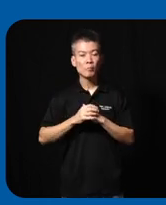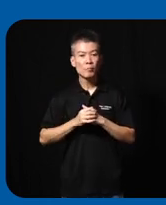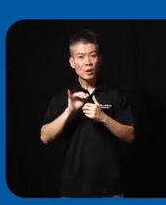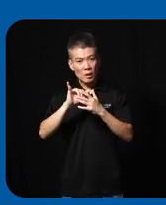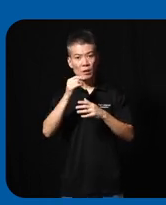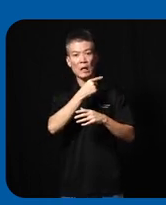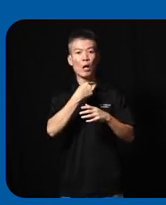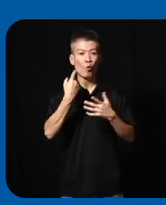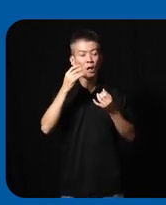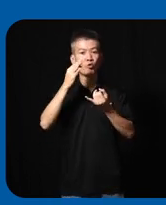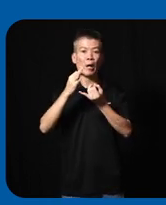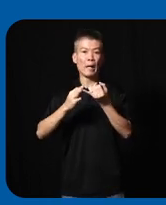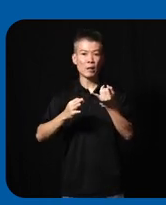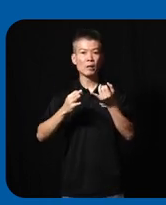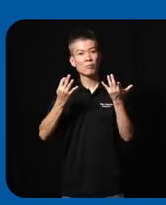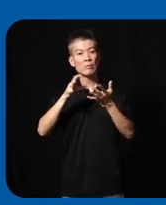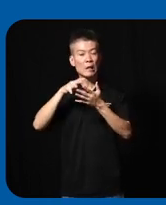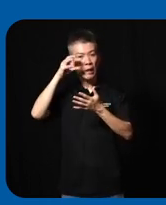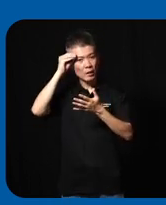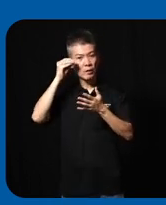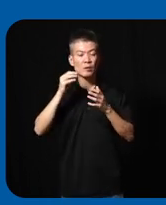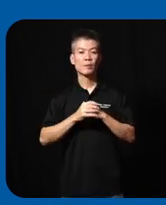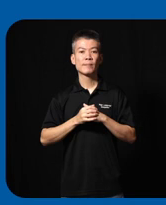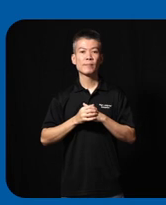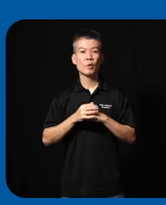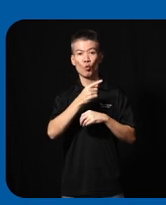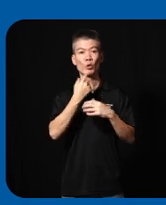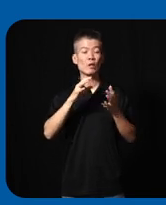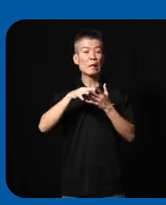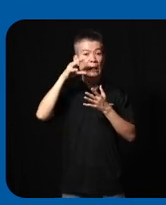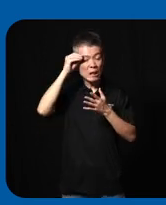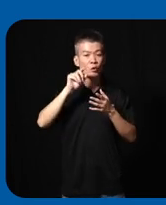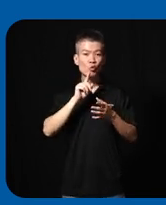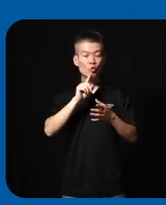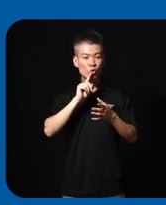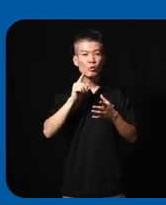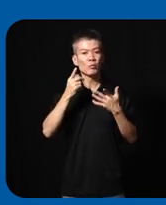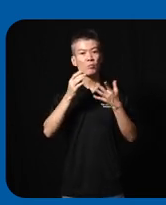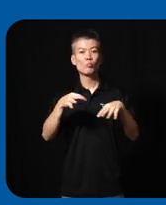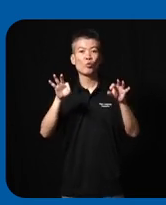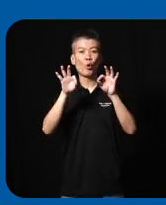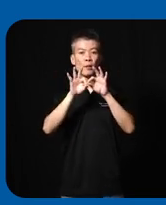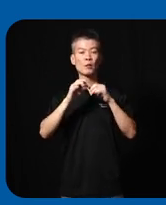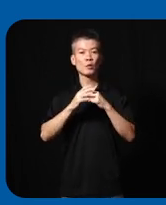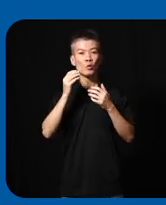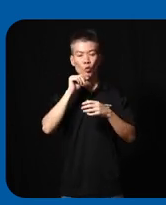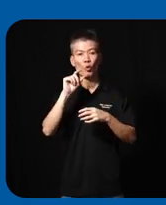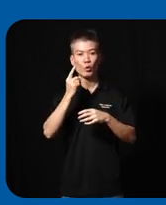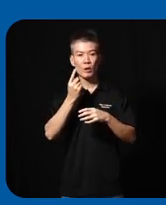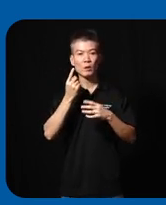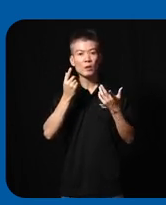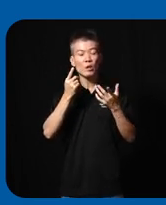our final learning that we learned is really really important to not only receive from the